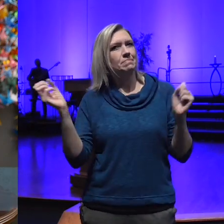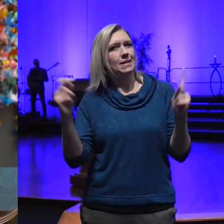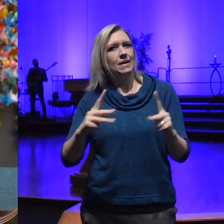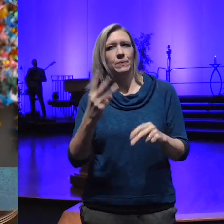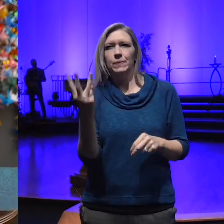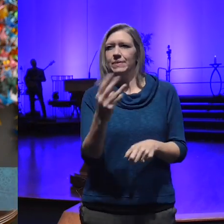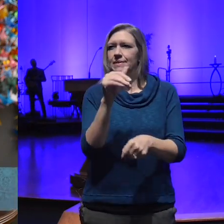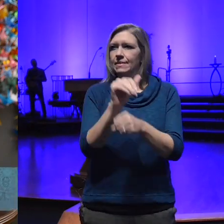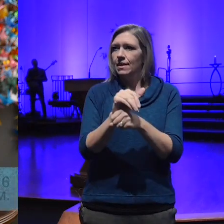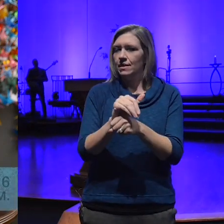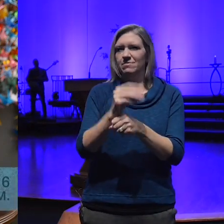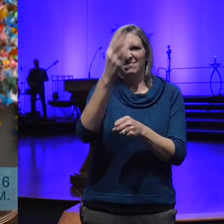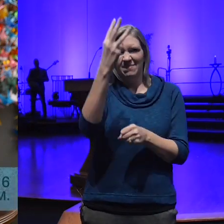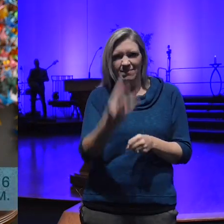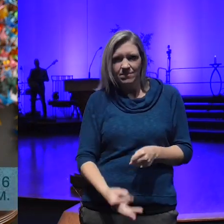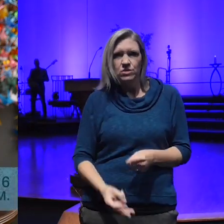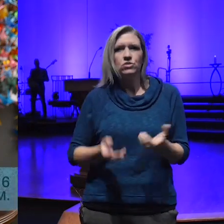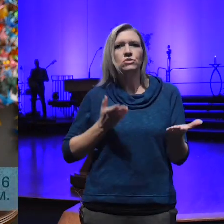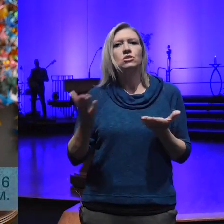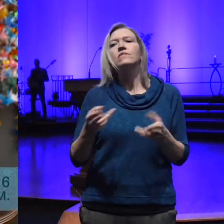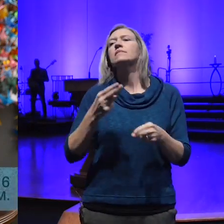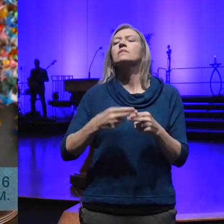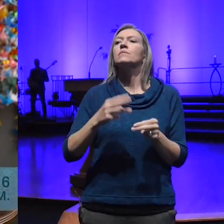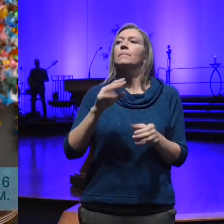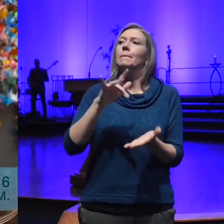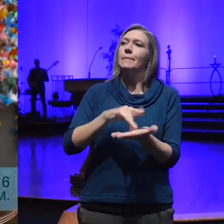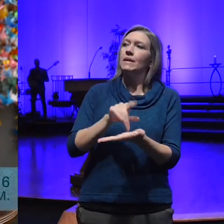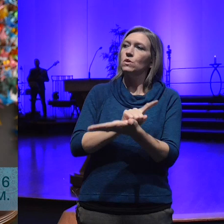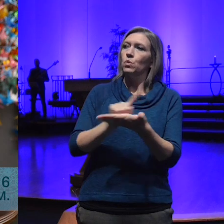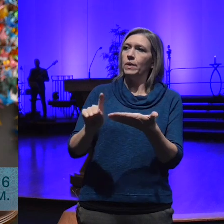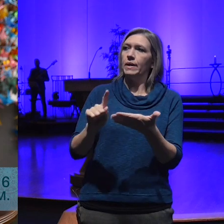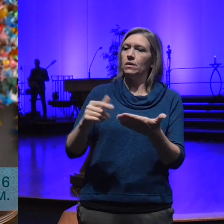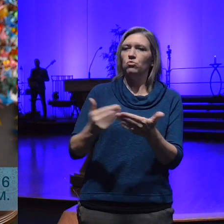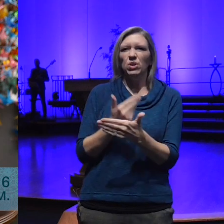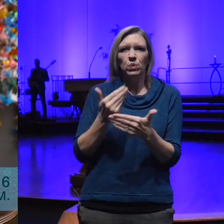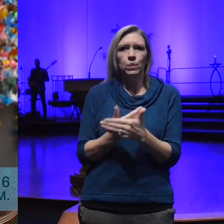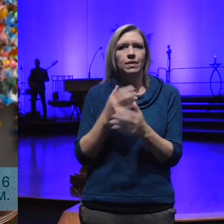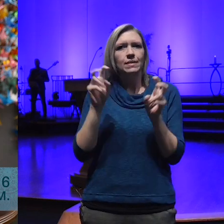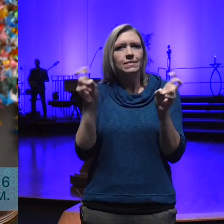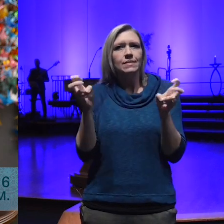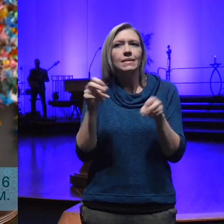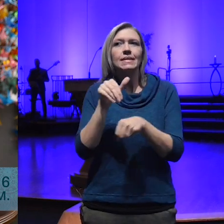called midweek renewal an evening of spiritual practice there'll be a message from a minister